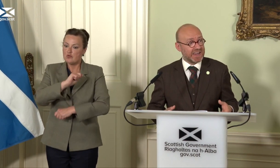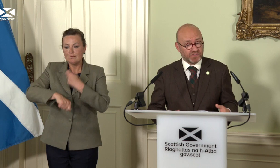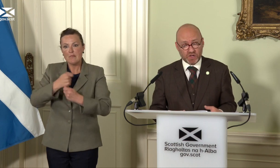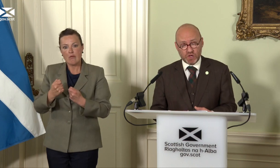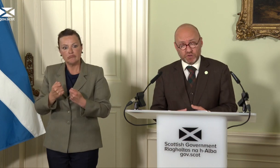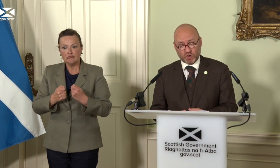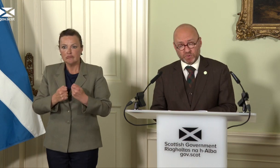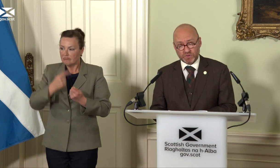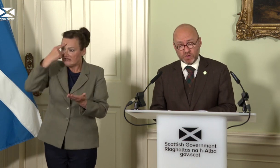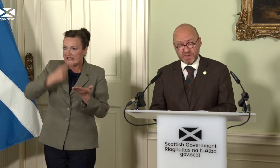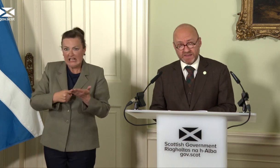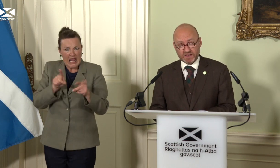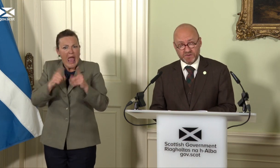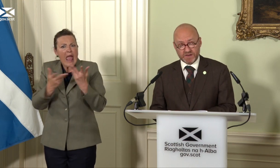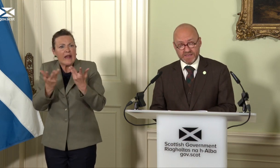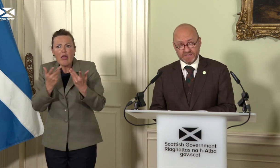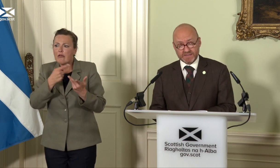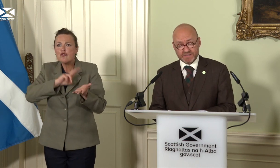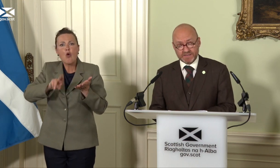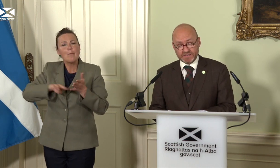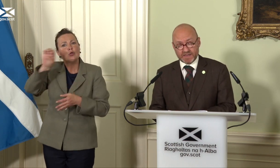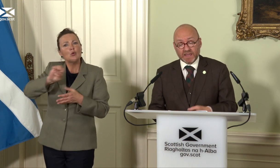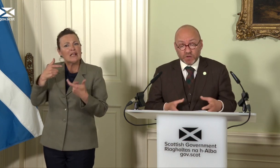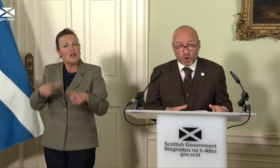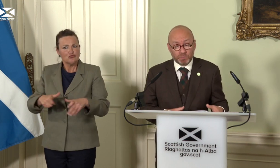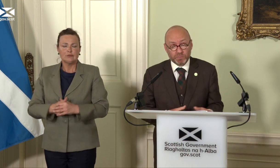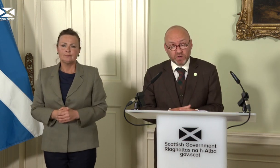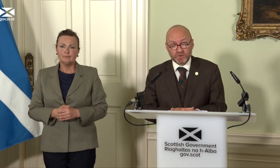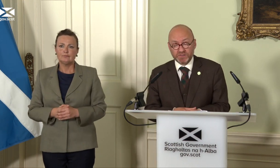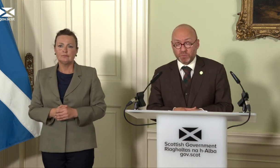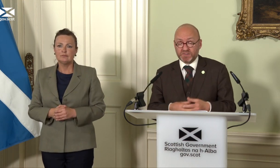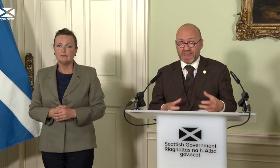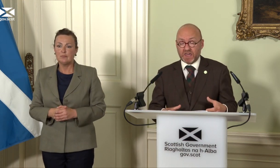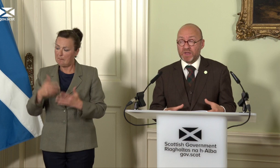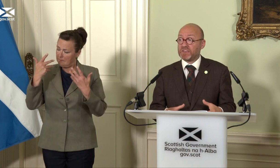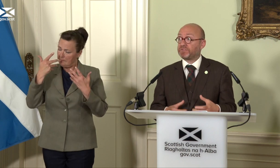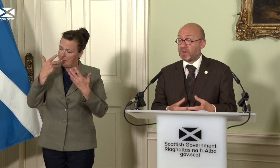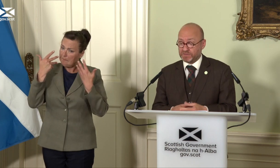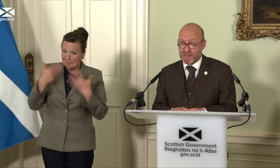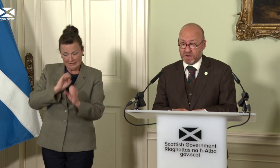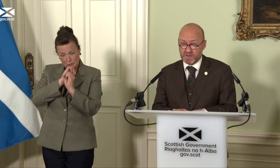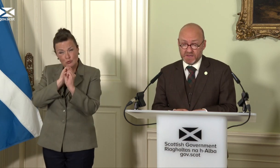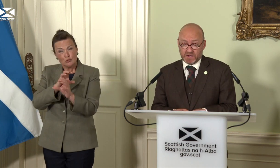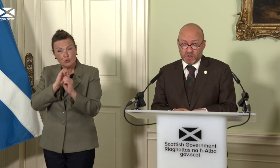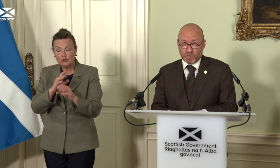other normal European country. Like the comparable countries that we've set out in this first paper, with the